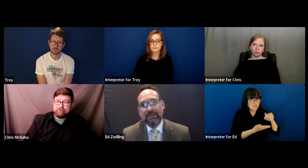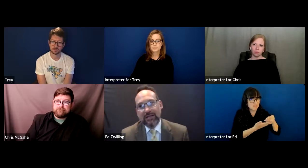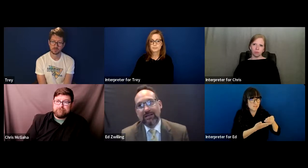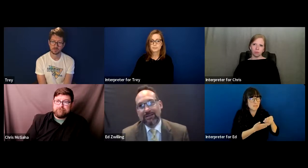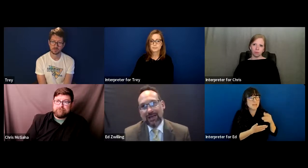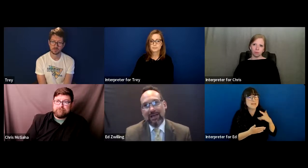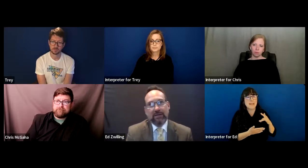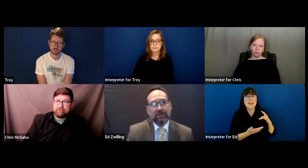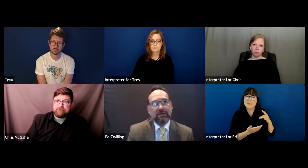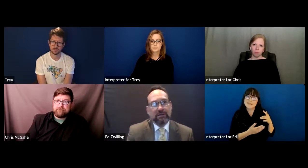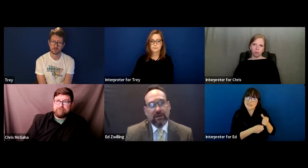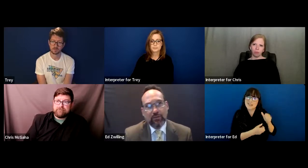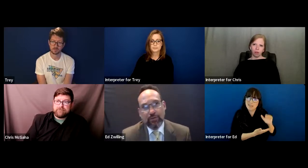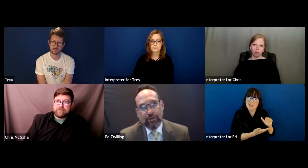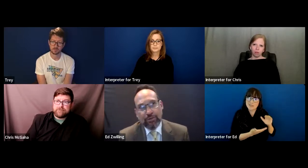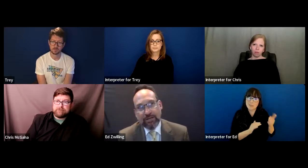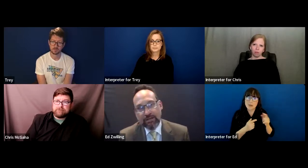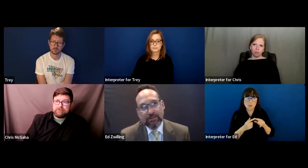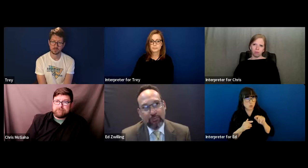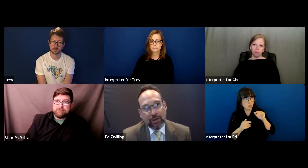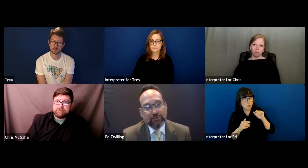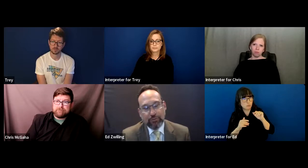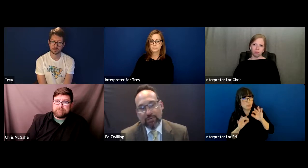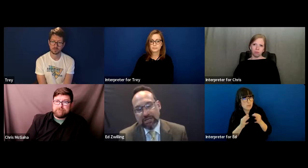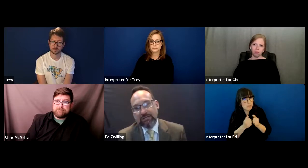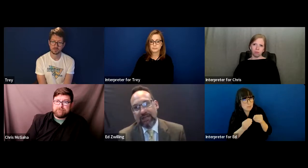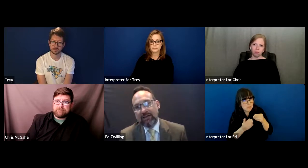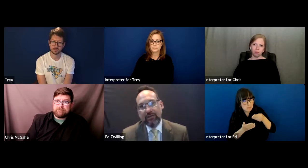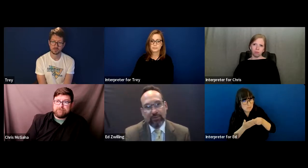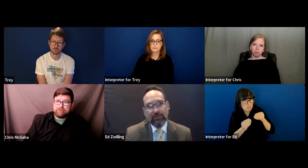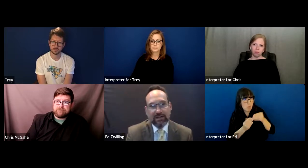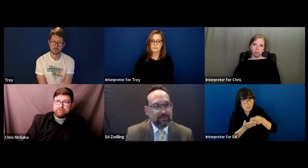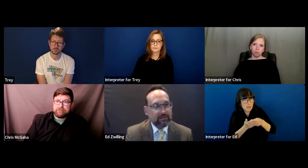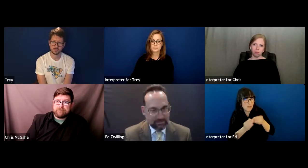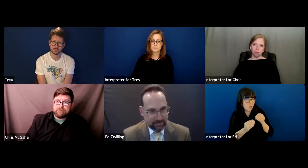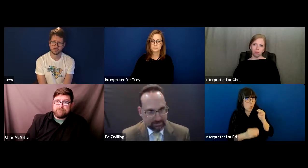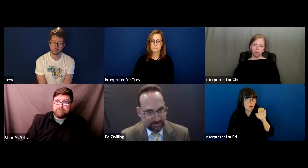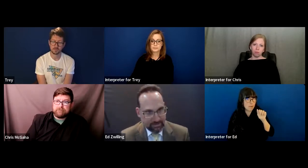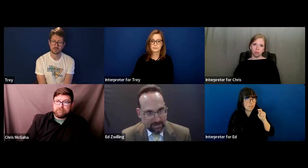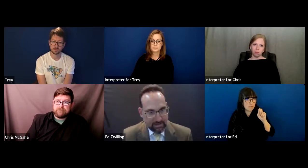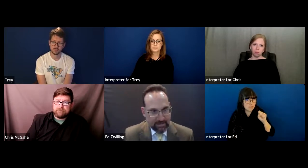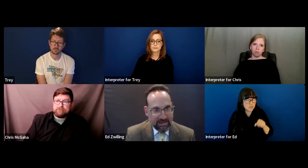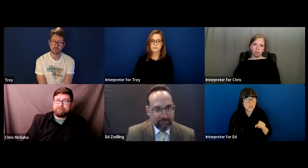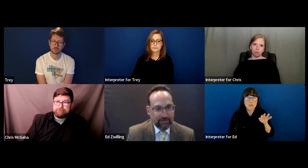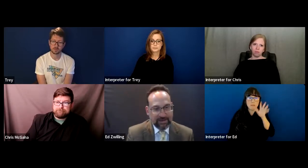at the end of the day, you know, the kids of parents with means, they have the ability to get their kid tested.